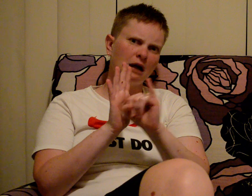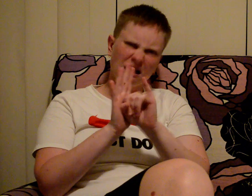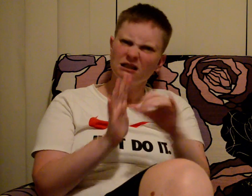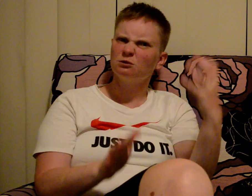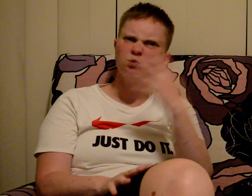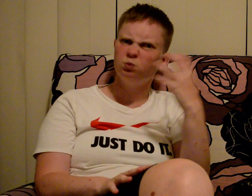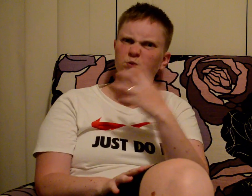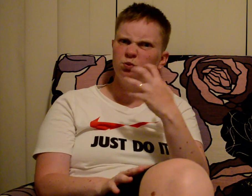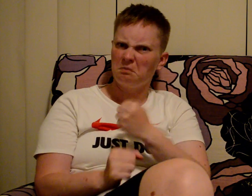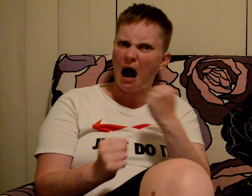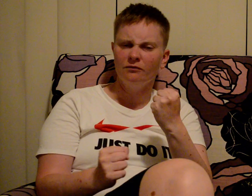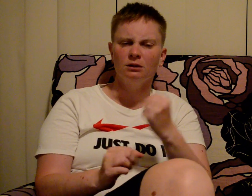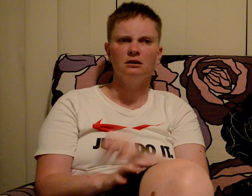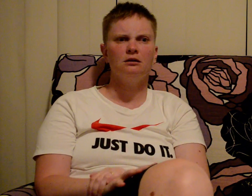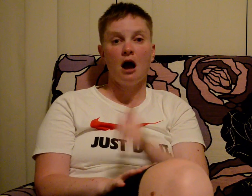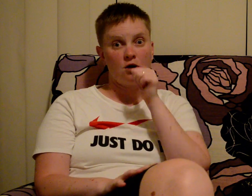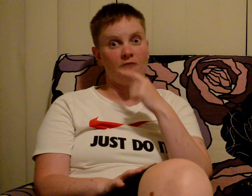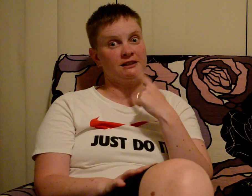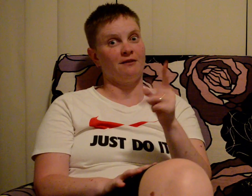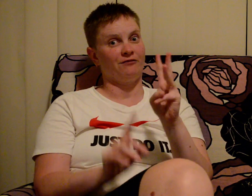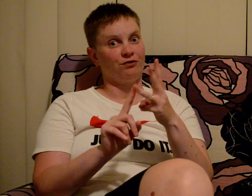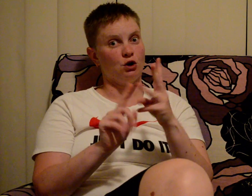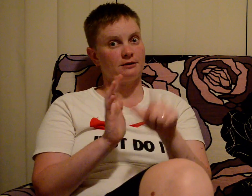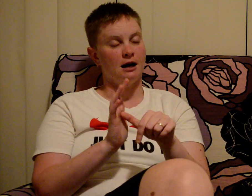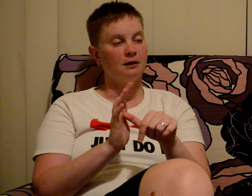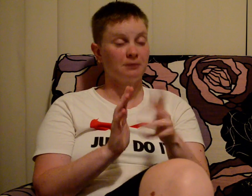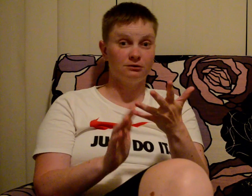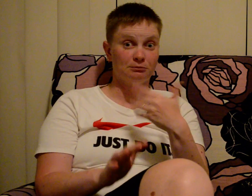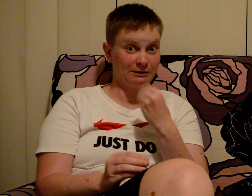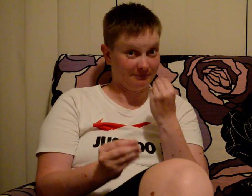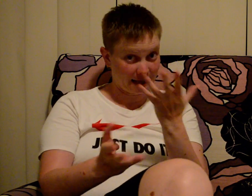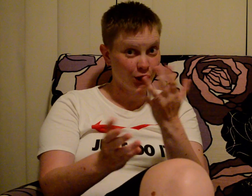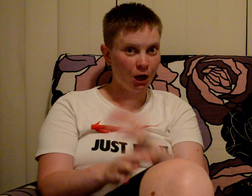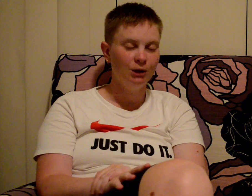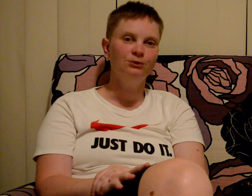Identity is so much more powerful. I know I've said that for the third time. Just letting you know...